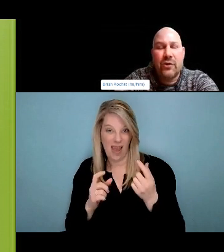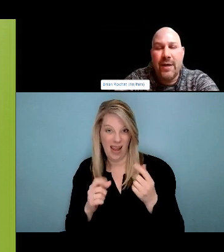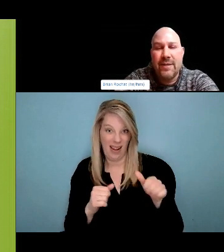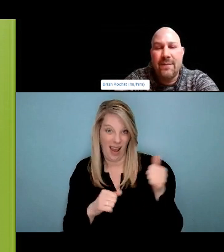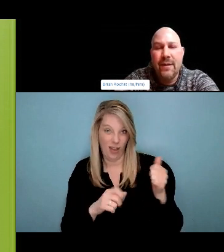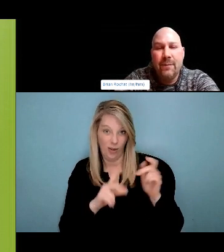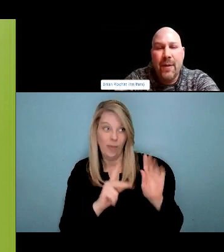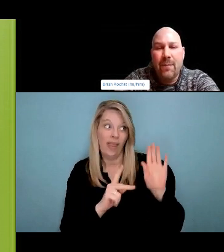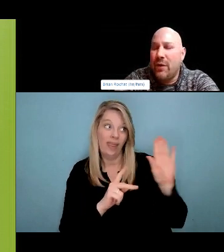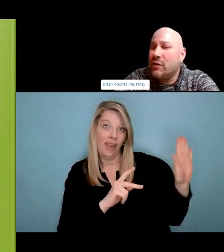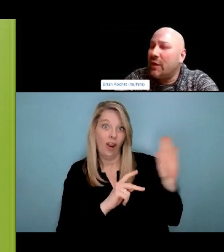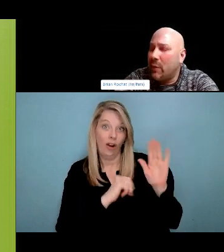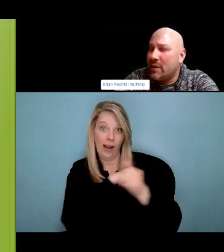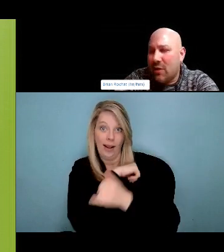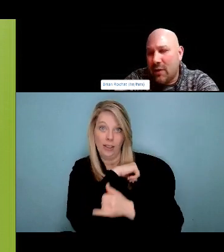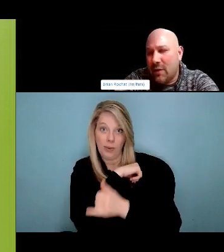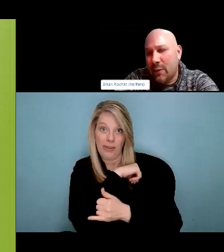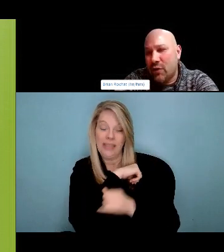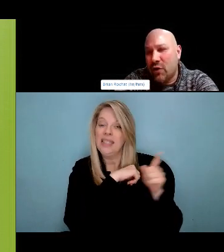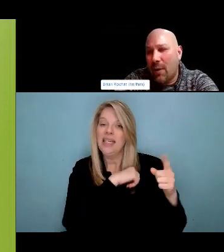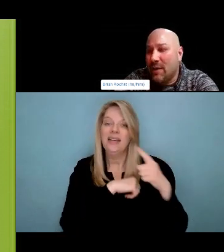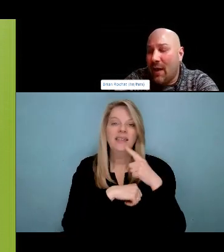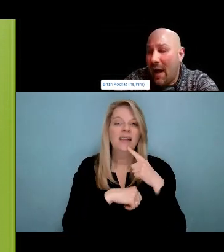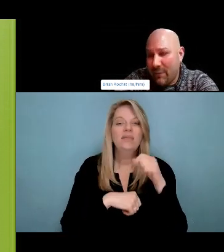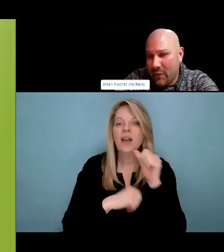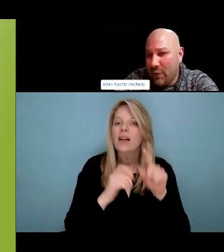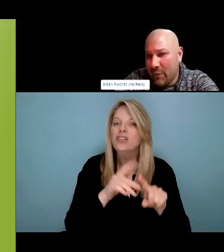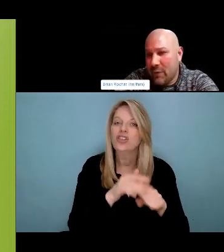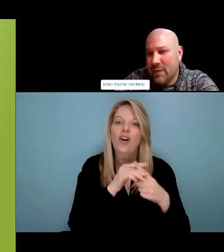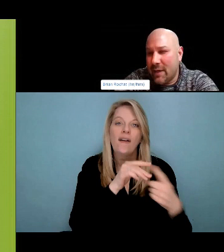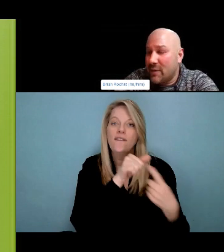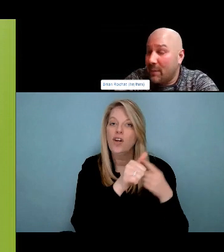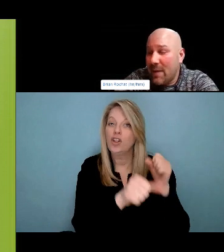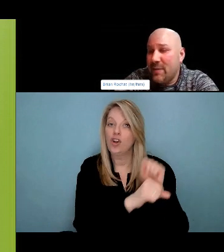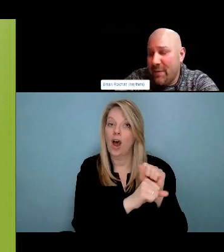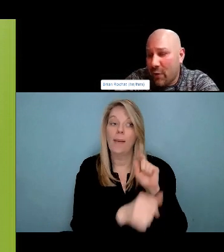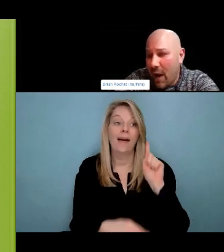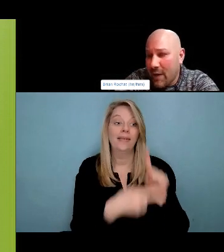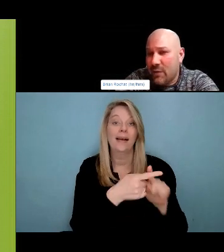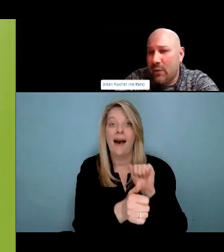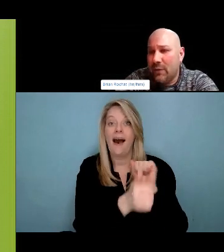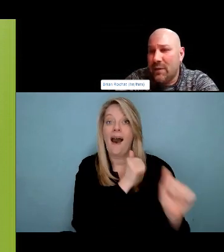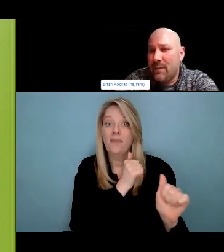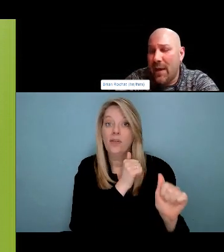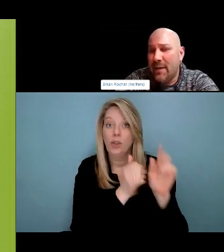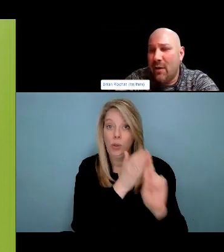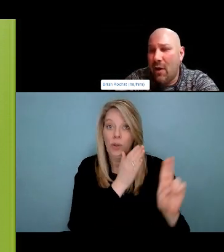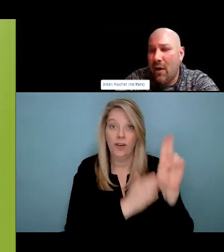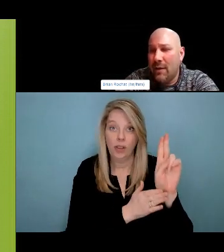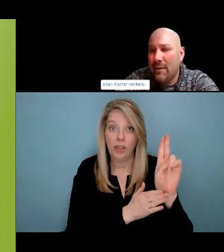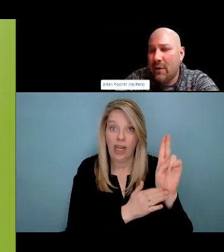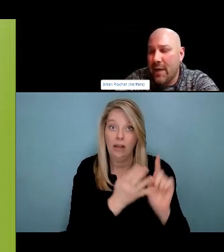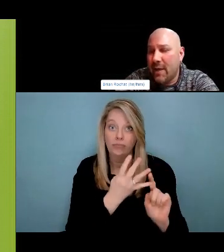And so who knows what people who use drugs need people who use drugs and so that is one